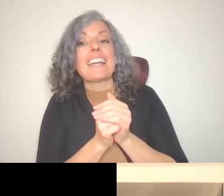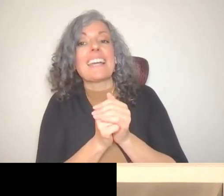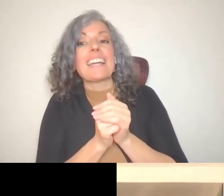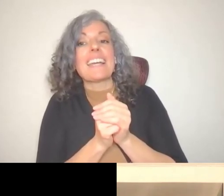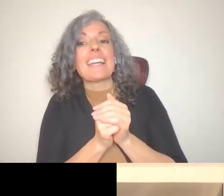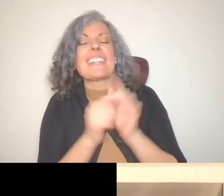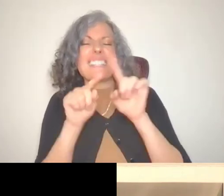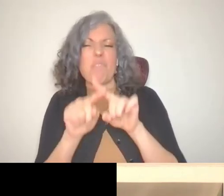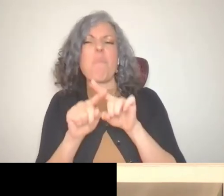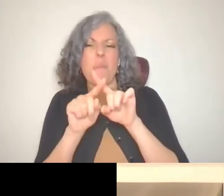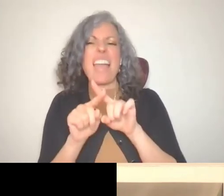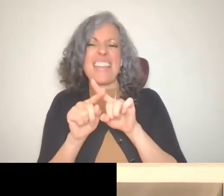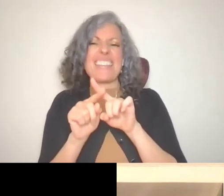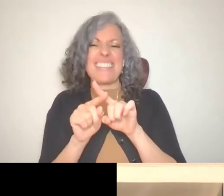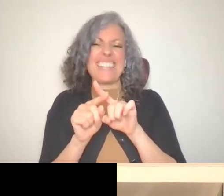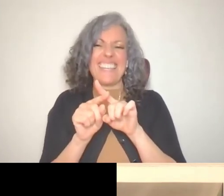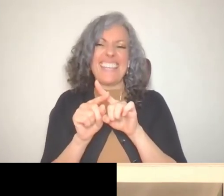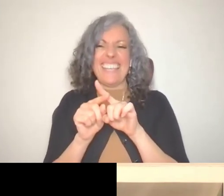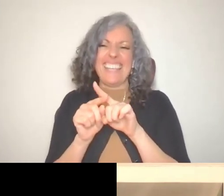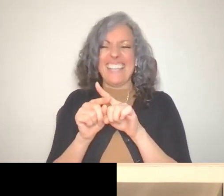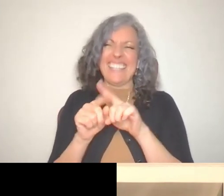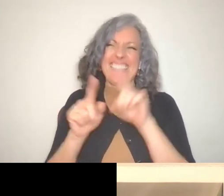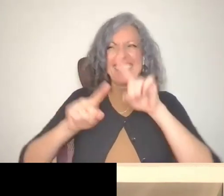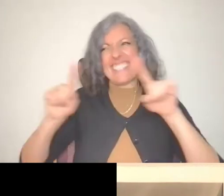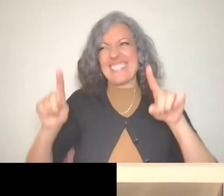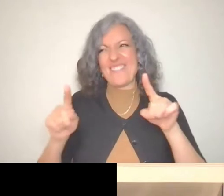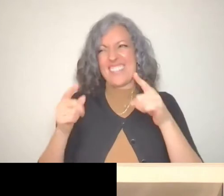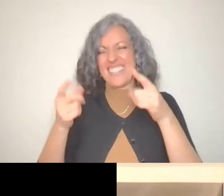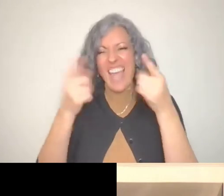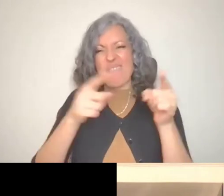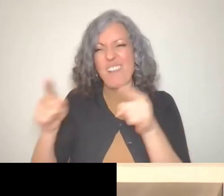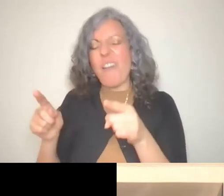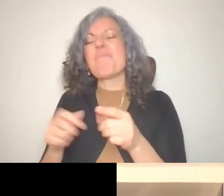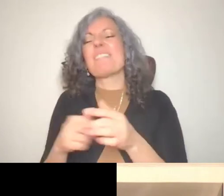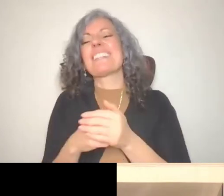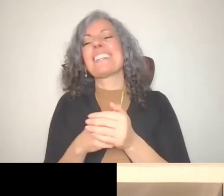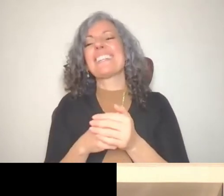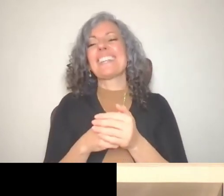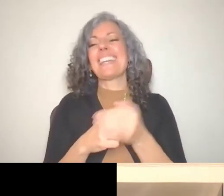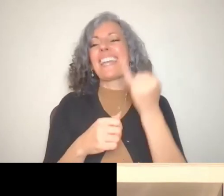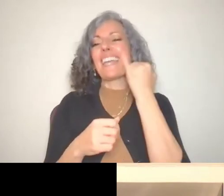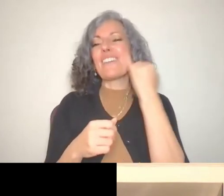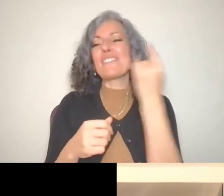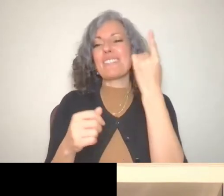on her house during practice. If something happens where I need to use